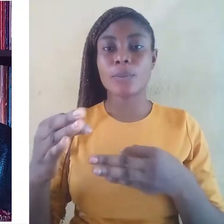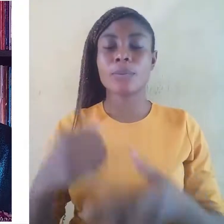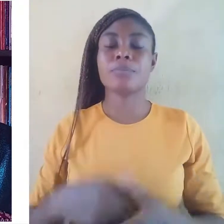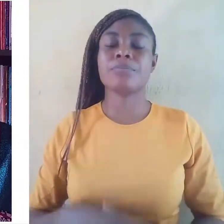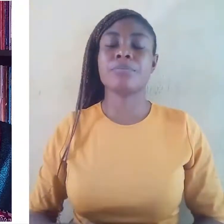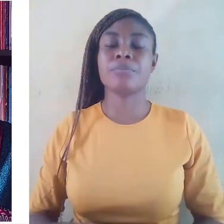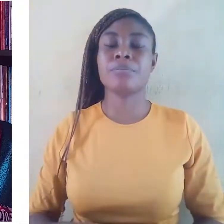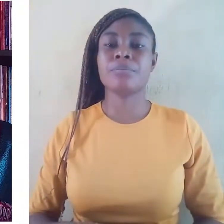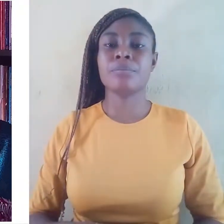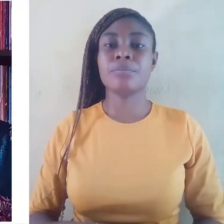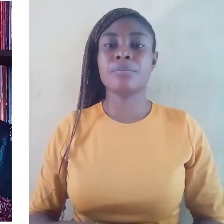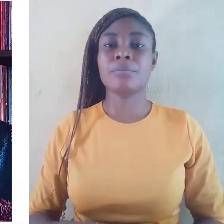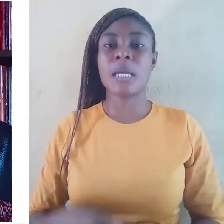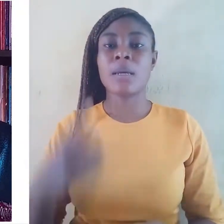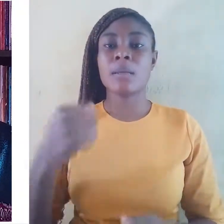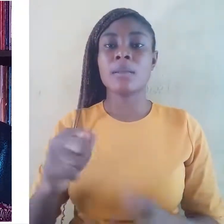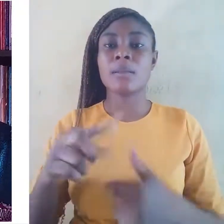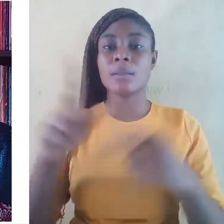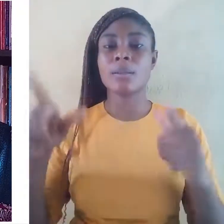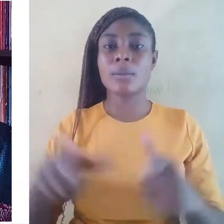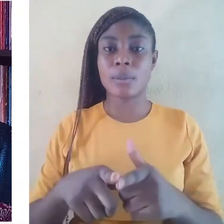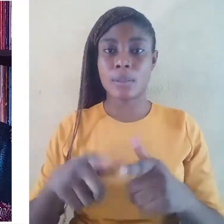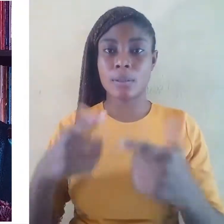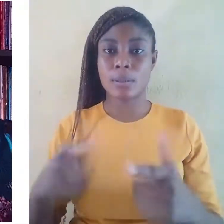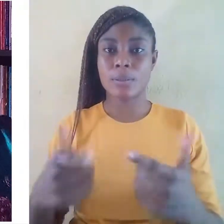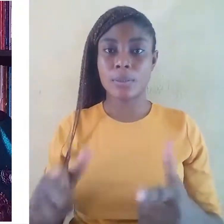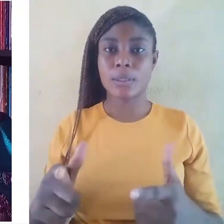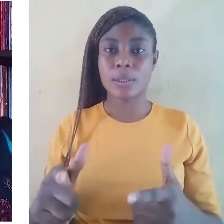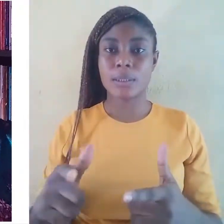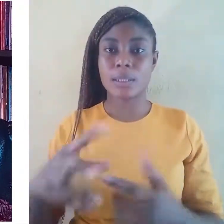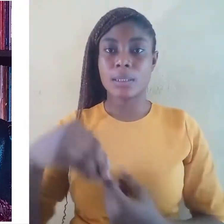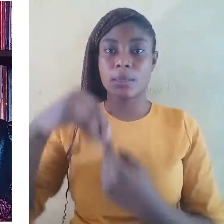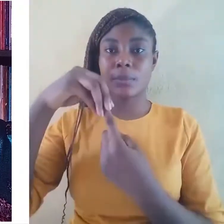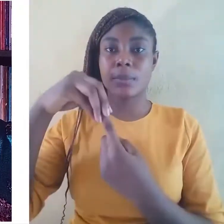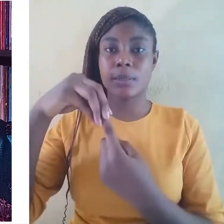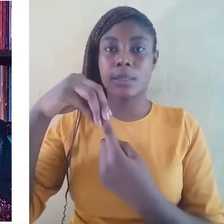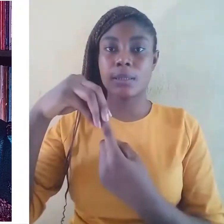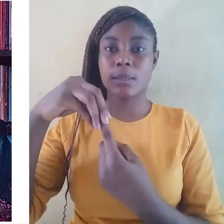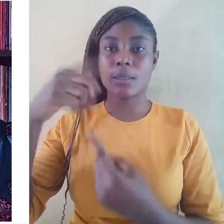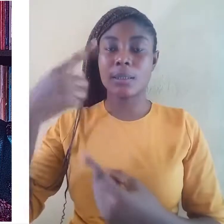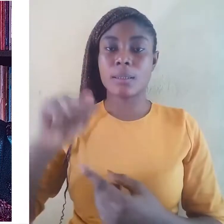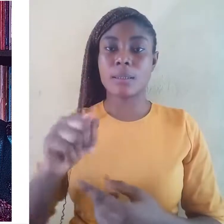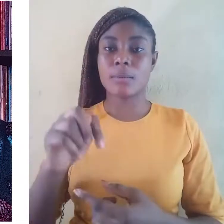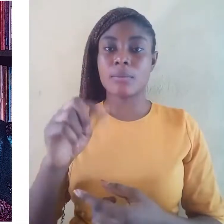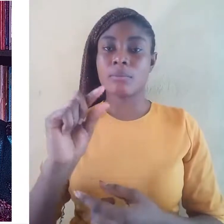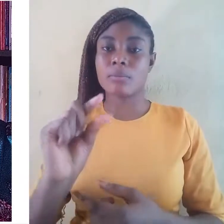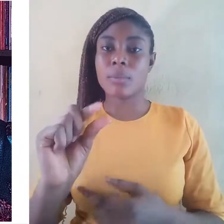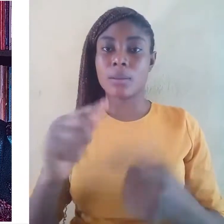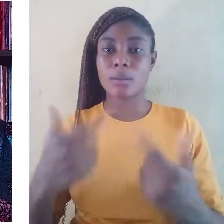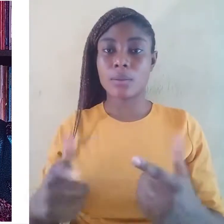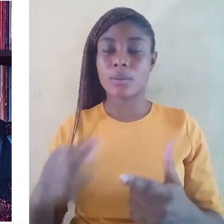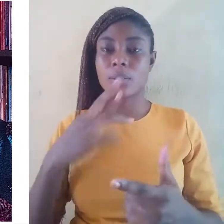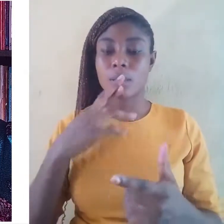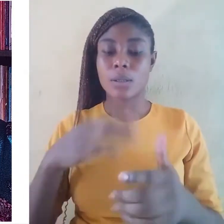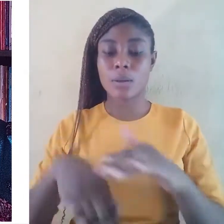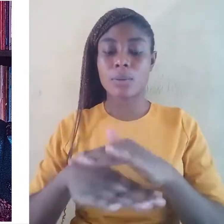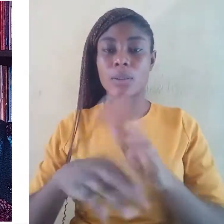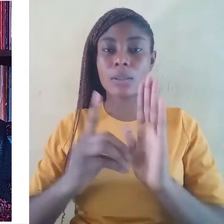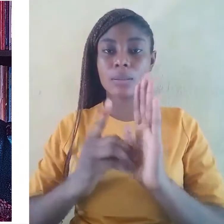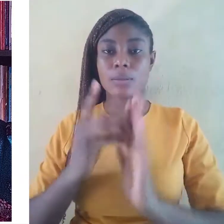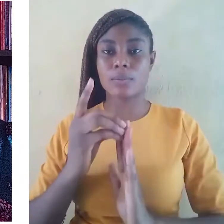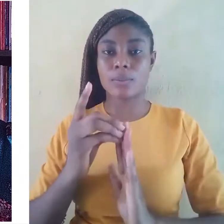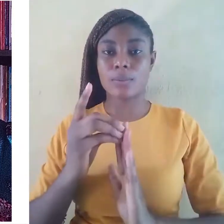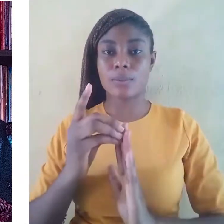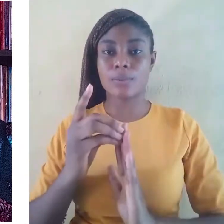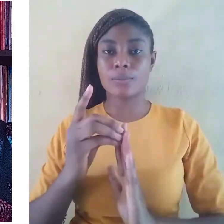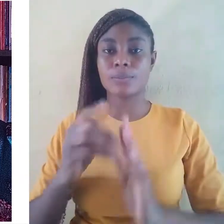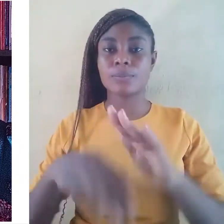The indigenous languages, especially the minority languages, are under-described and under-developed.